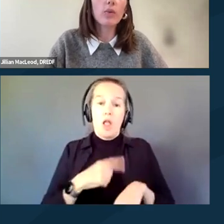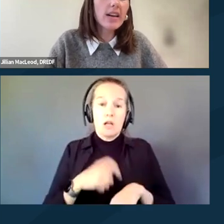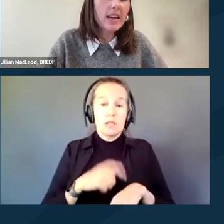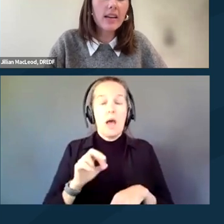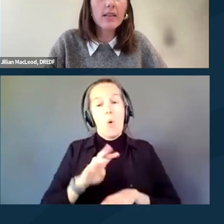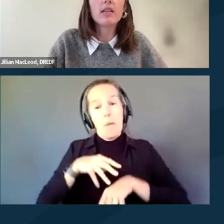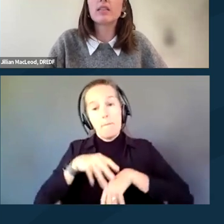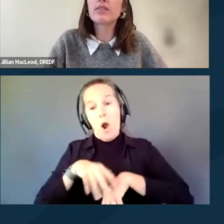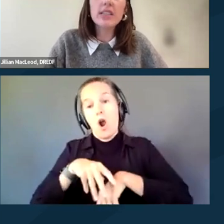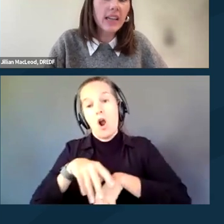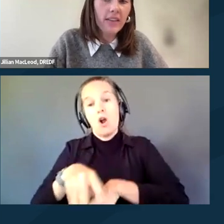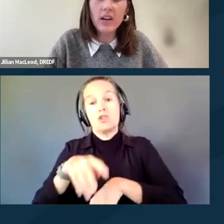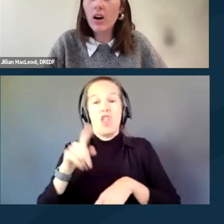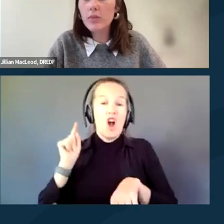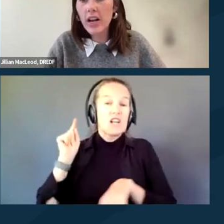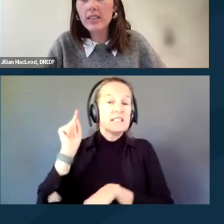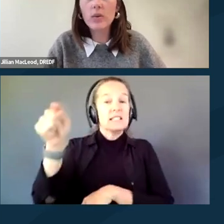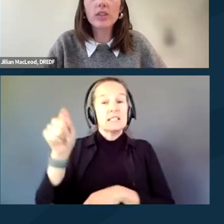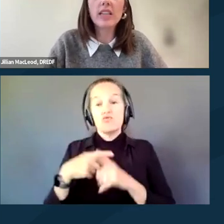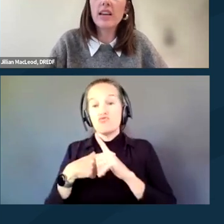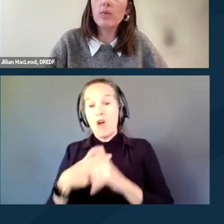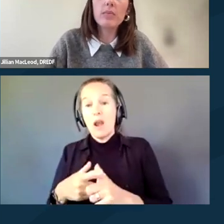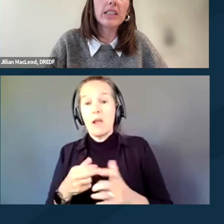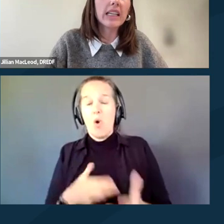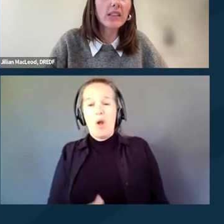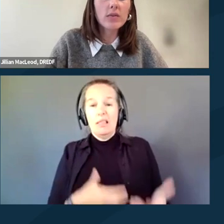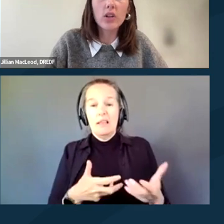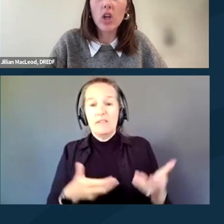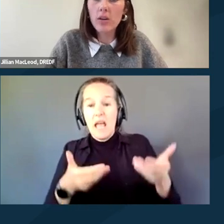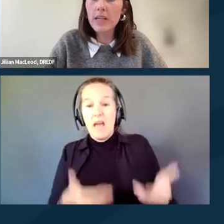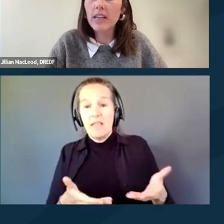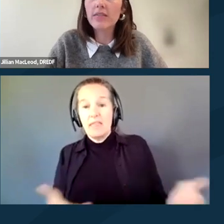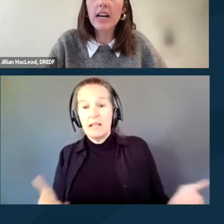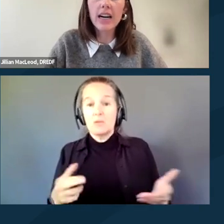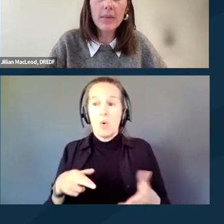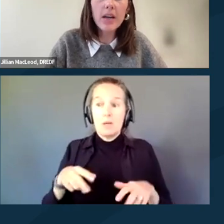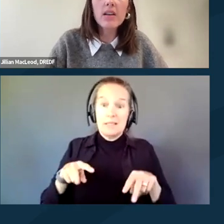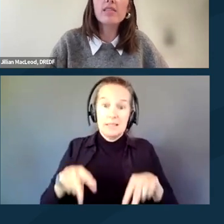running, lifting heavy objects, or staying in one place for a long period of time,